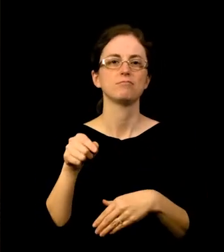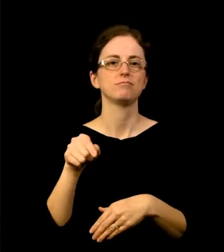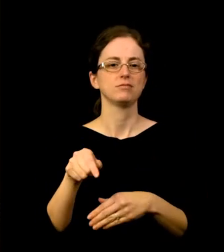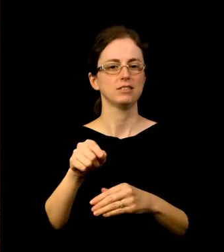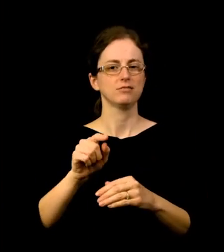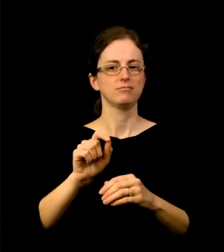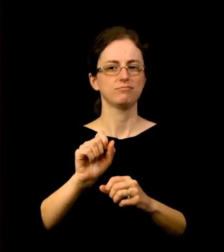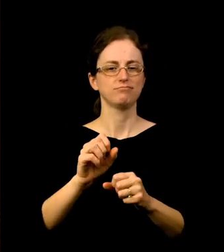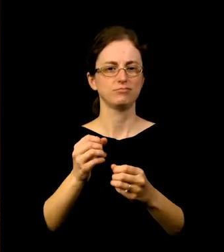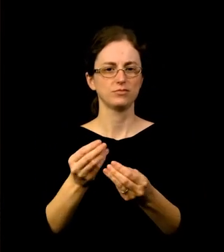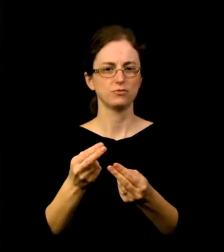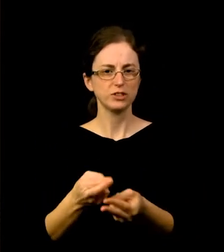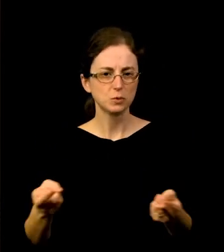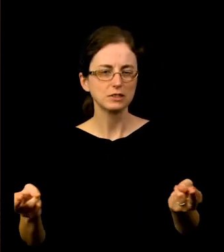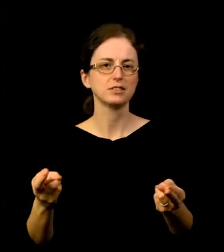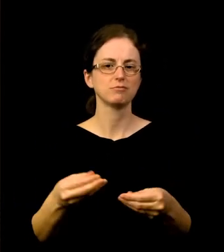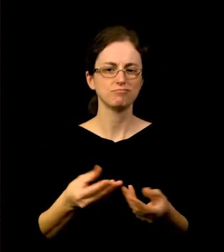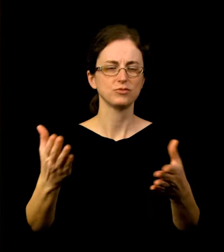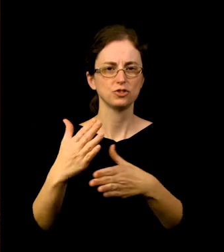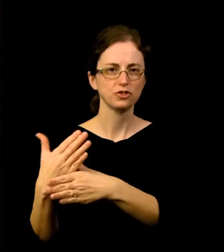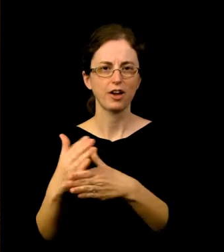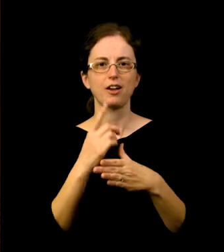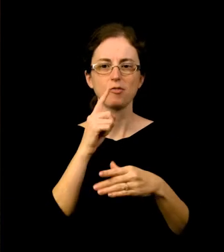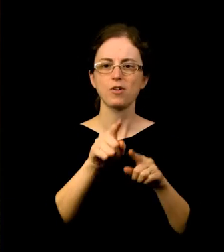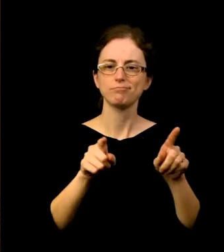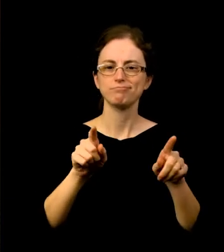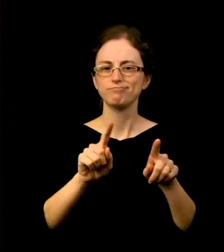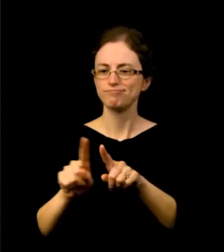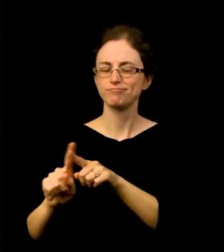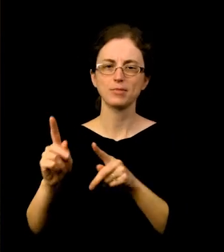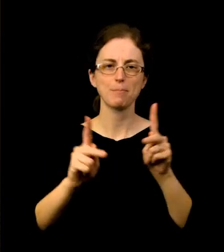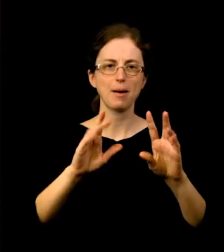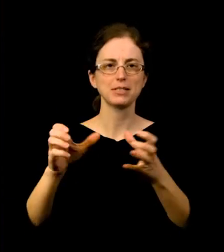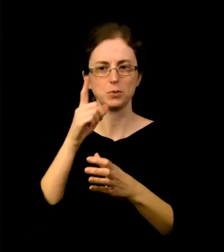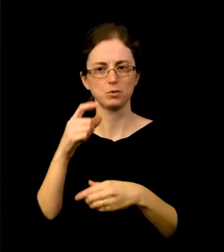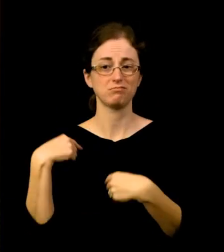I'm proud that we have such strong cultural institutions like yours in this city, and I'm not just saying that.